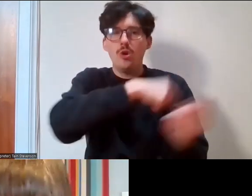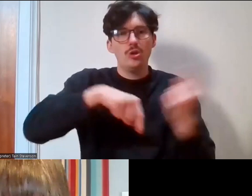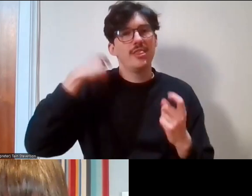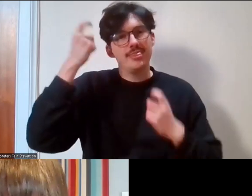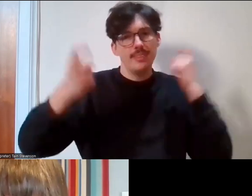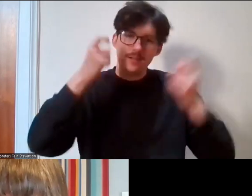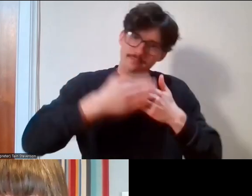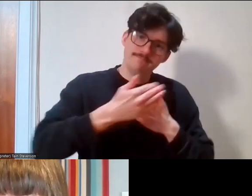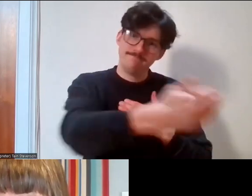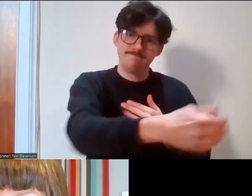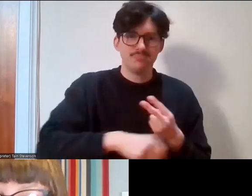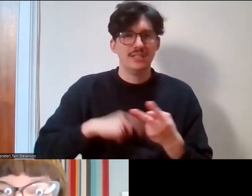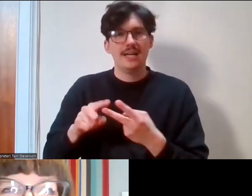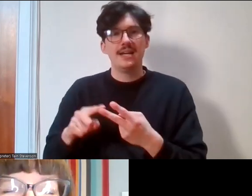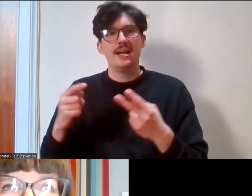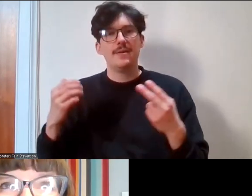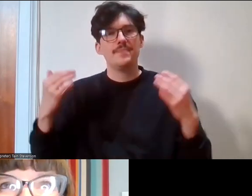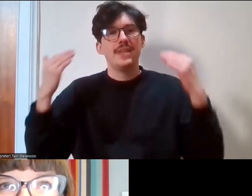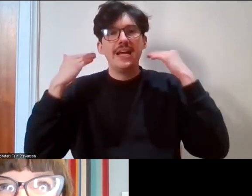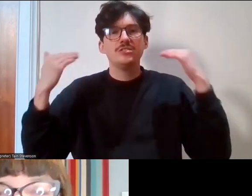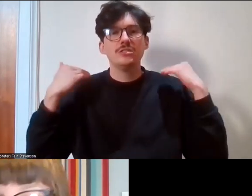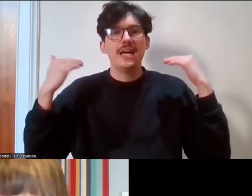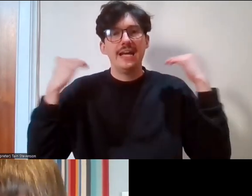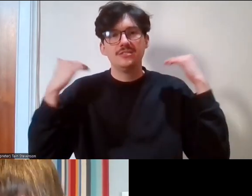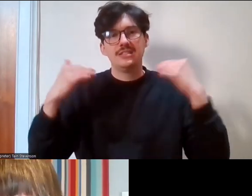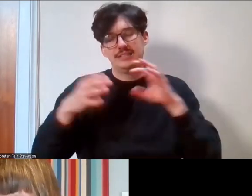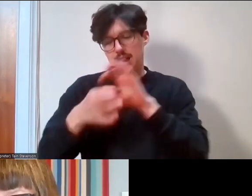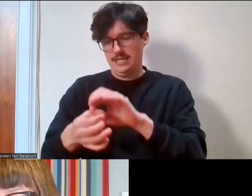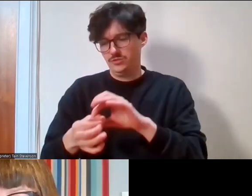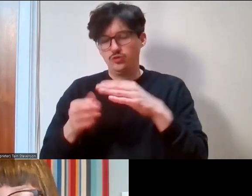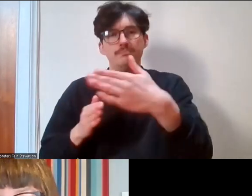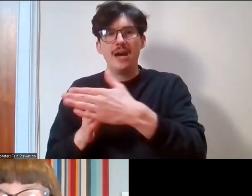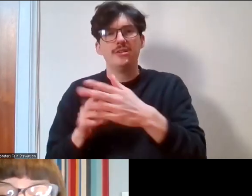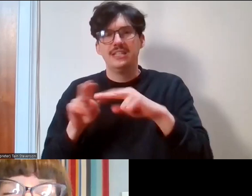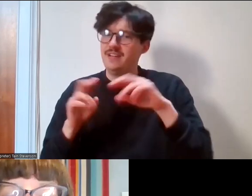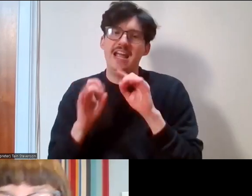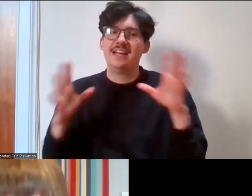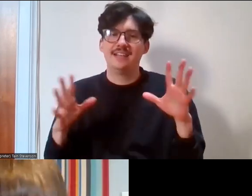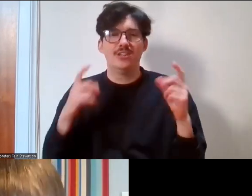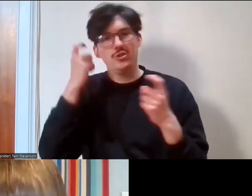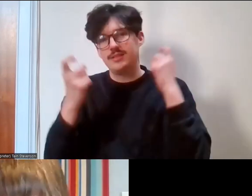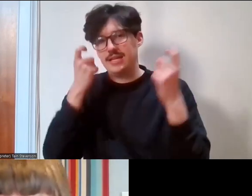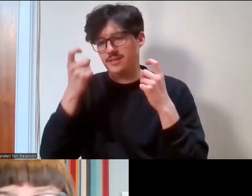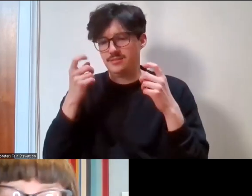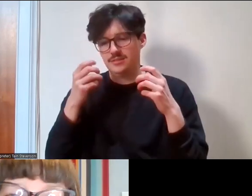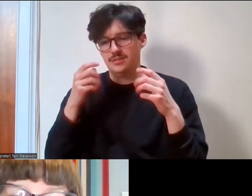barriers, you know any process or cultural change that you can implement to remove the barriers for